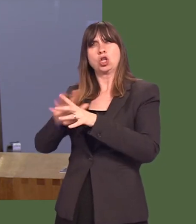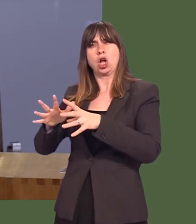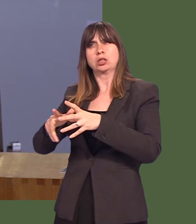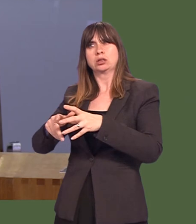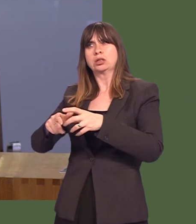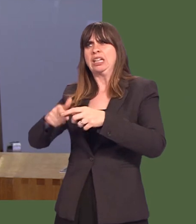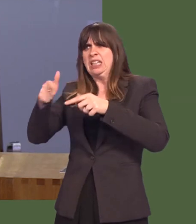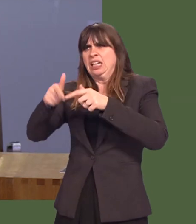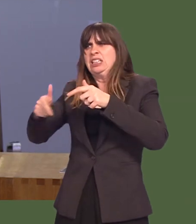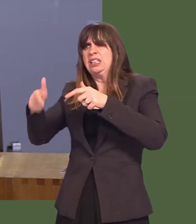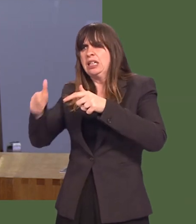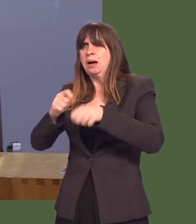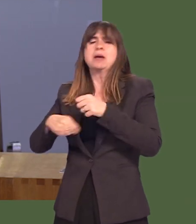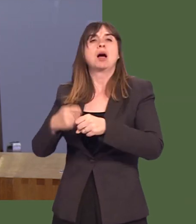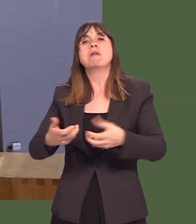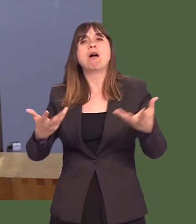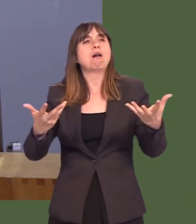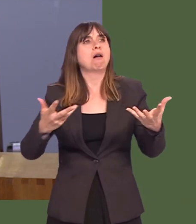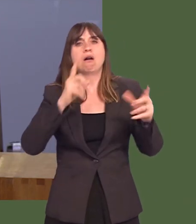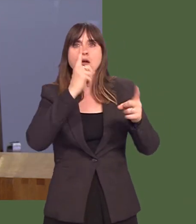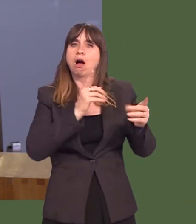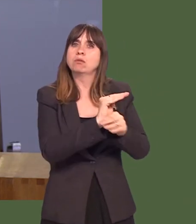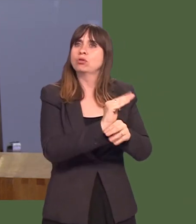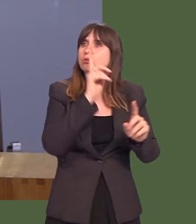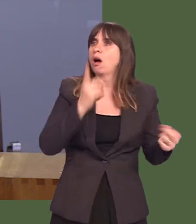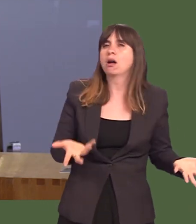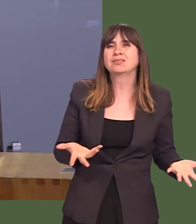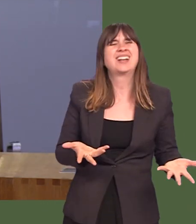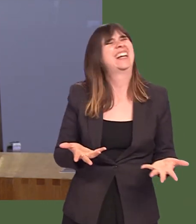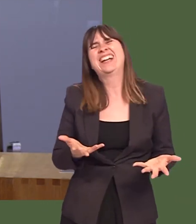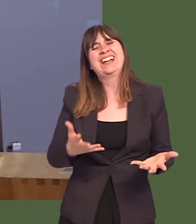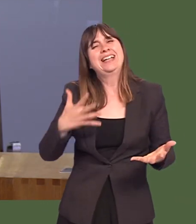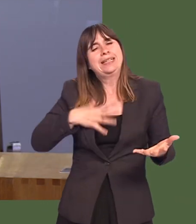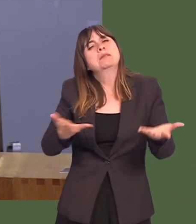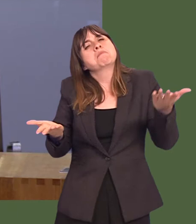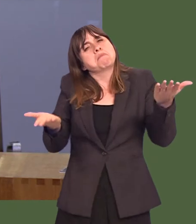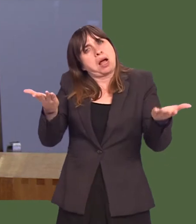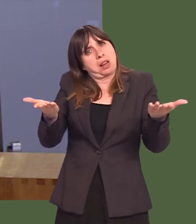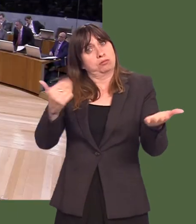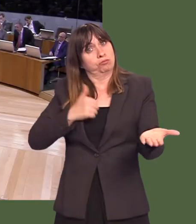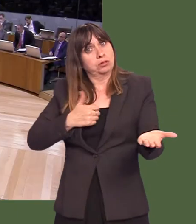that doesnít prohibit trips from taking place and is fair and proportionate to all those taking part.